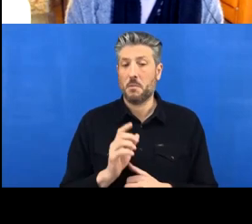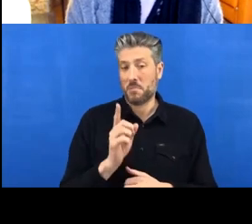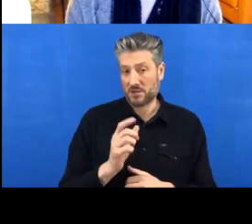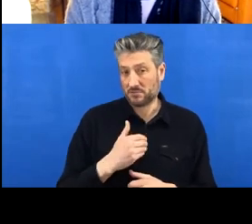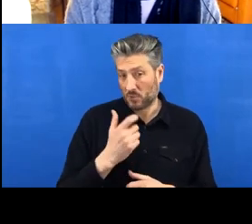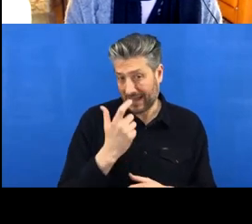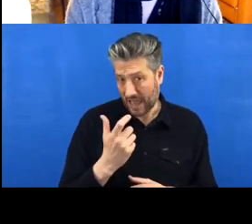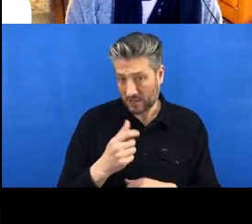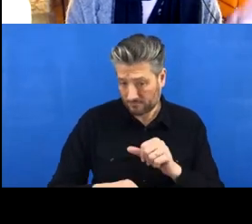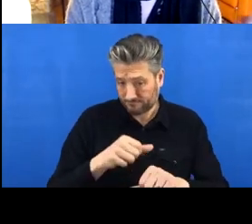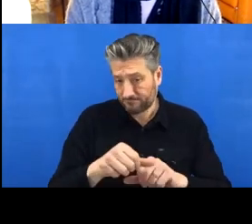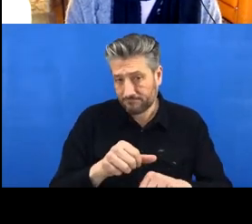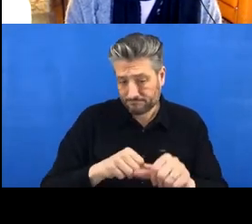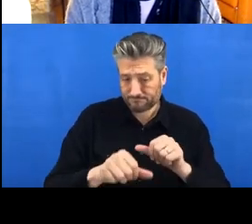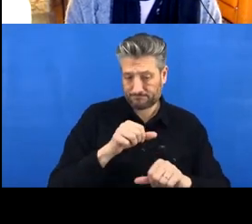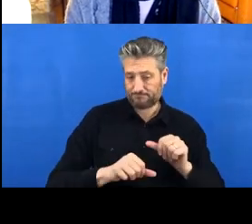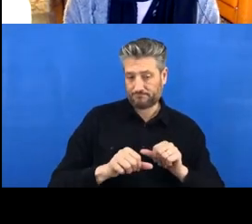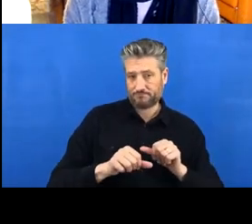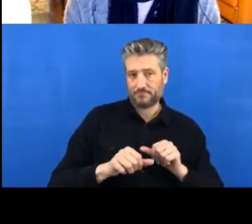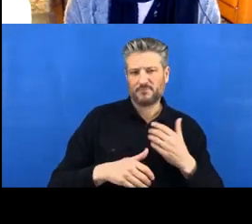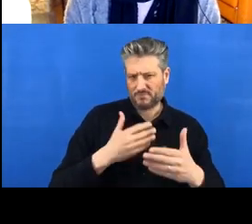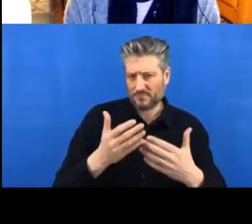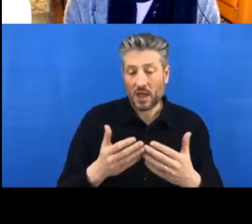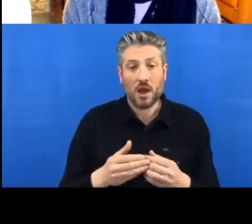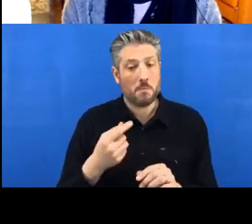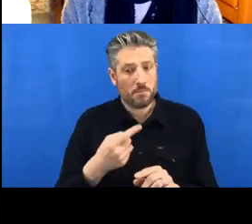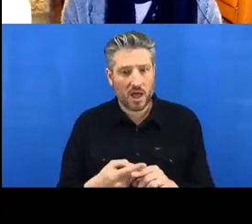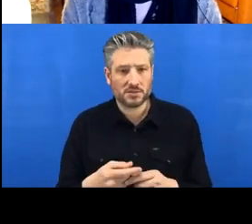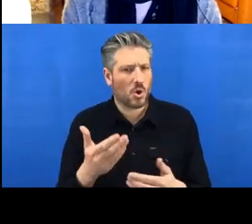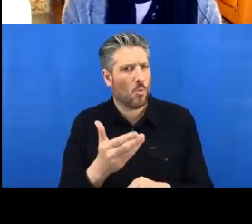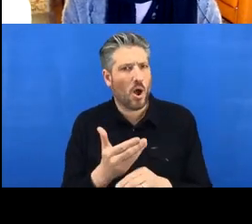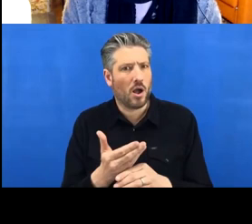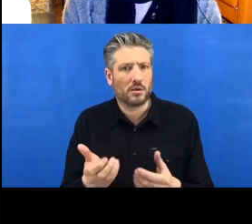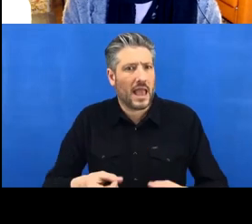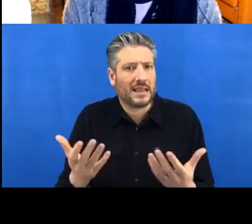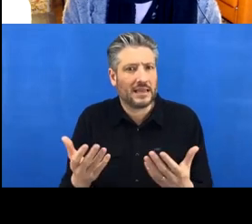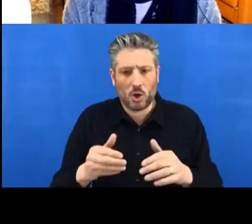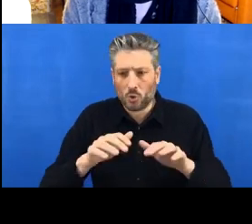What this also means is that we can work from different computers, so we can ‘fetch’ and ‘pull’ the changes.